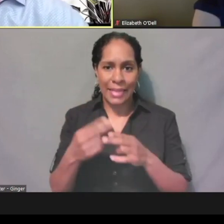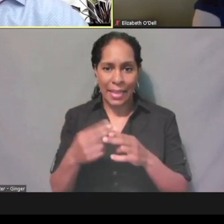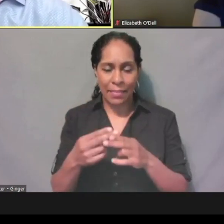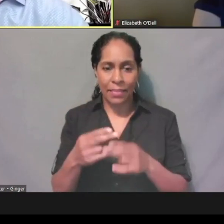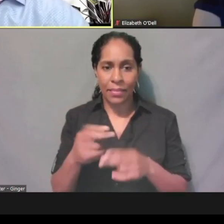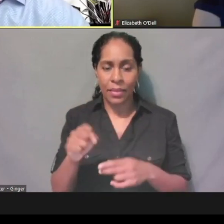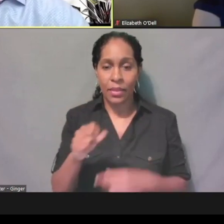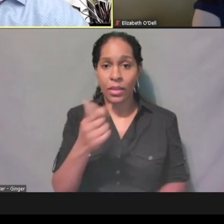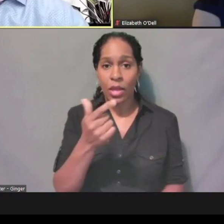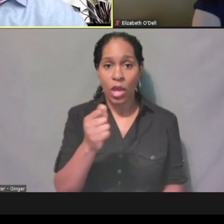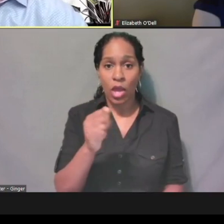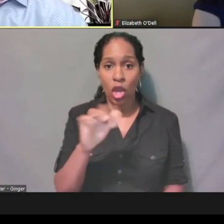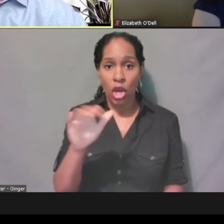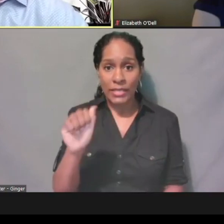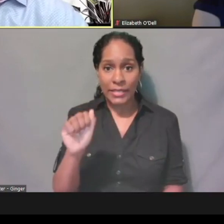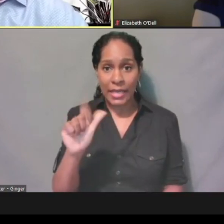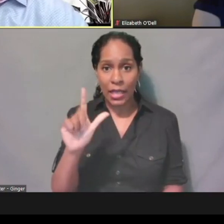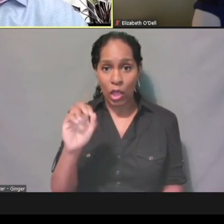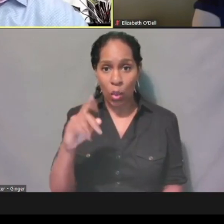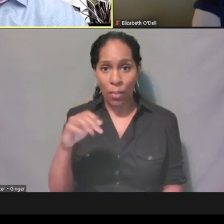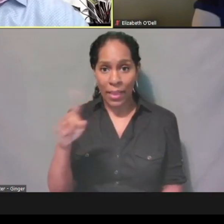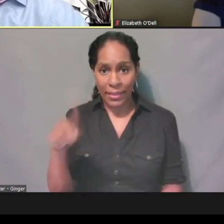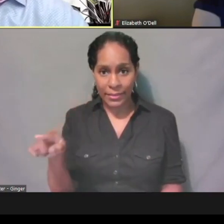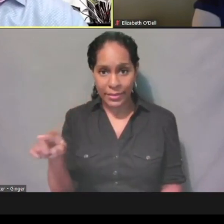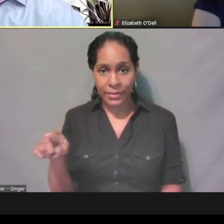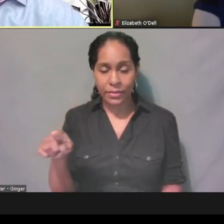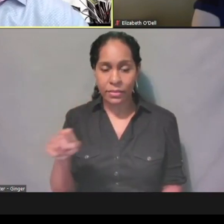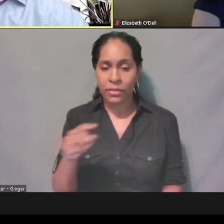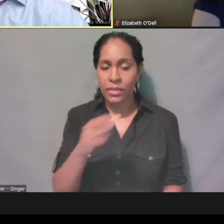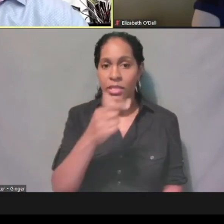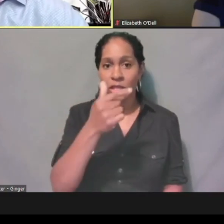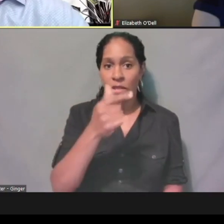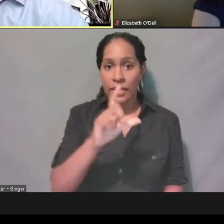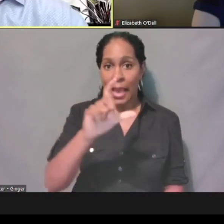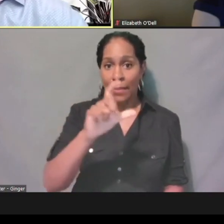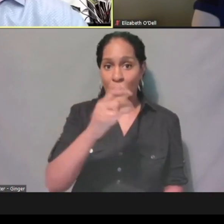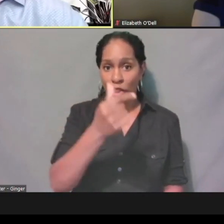capital G for Garcia, capital L for Lopez, no space, no special character,